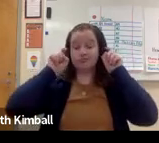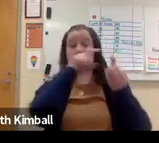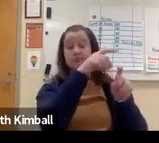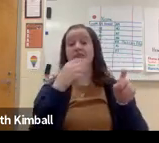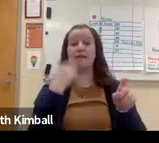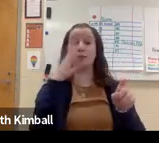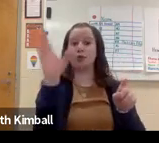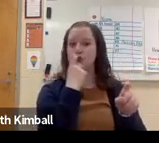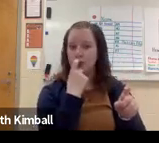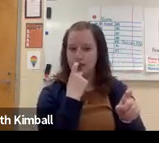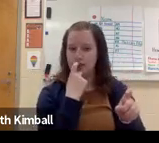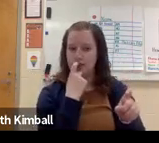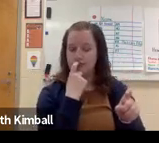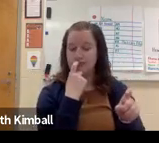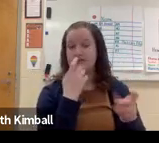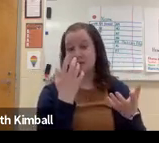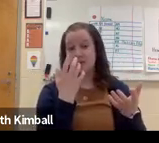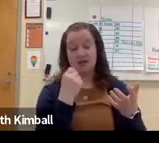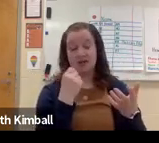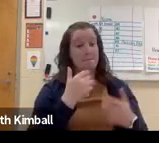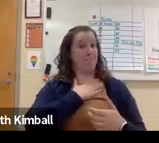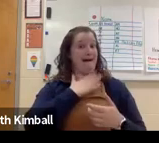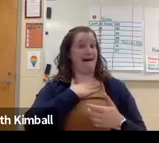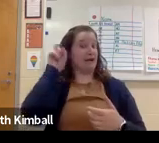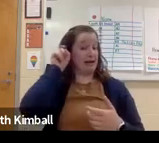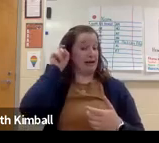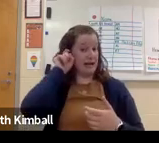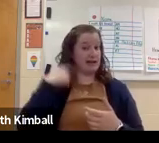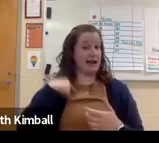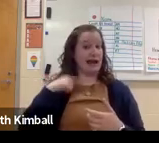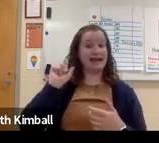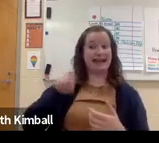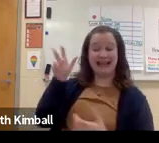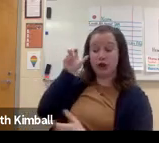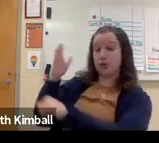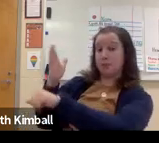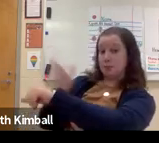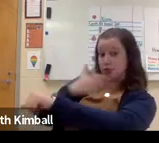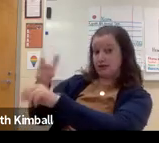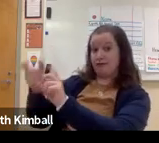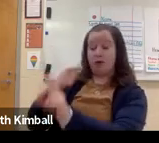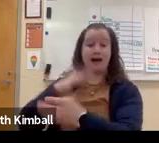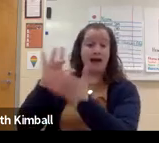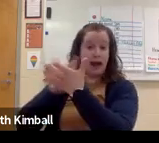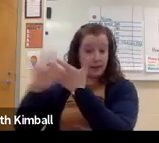So if they're using that assistive technology that has Bluetooth capability-- for example, with my hearing aids,